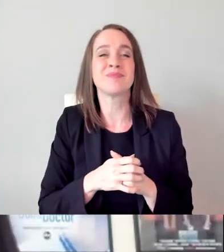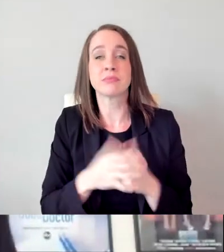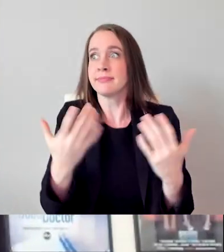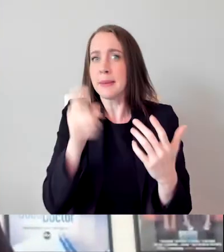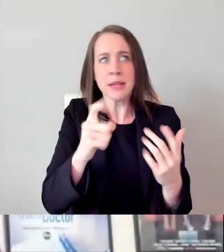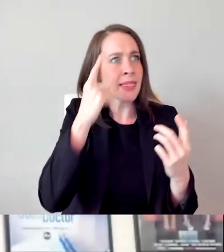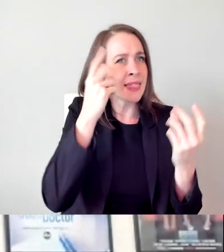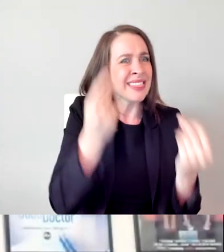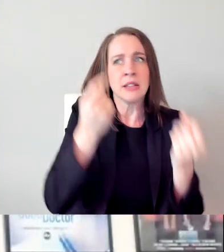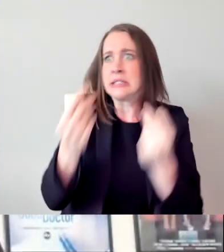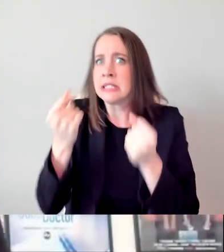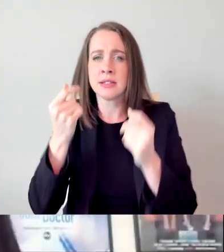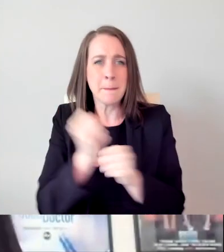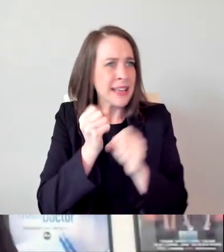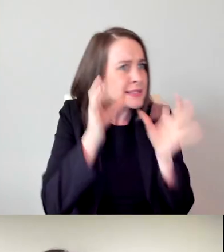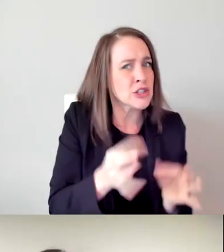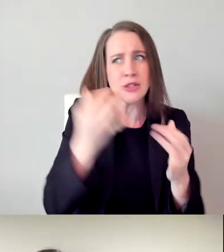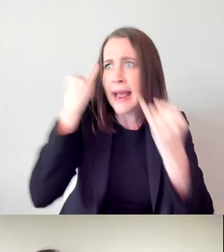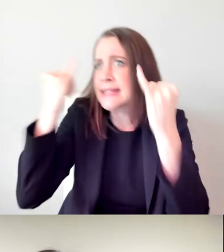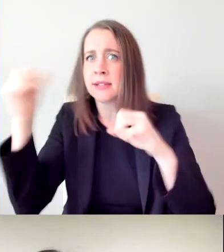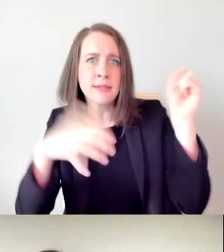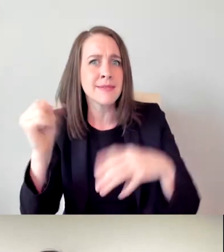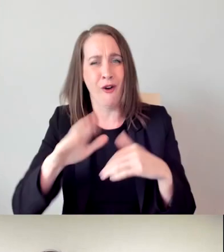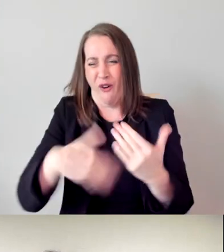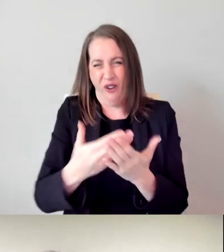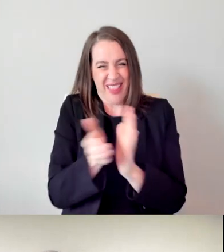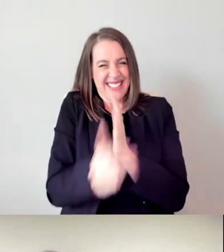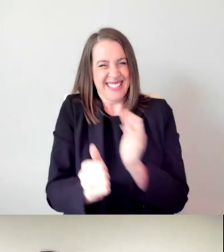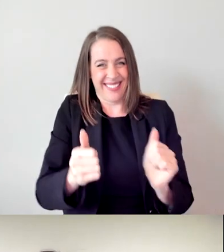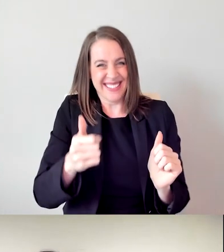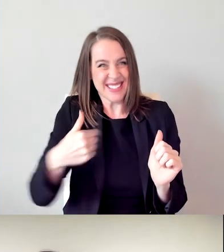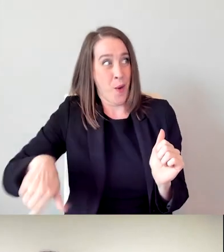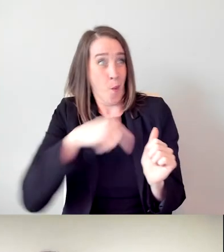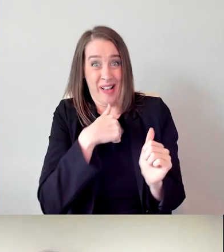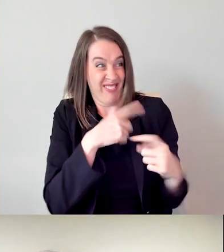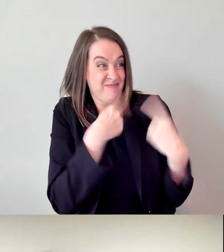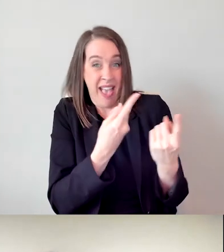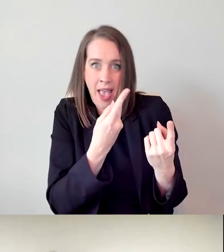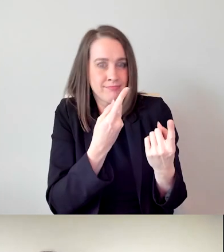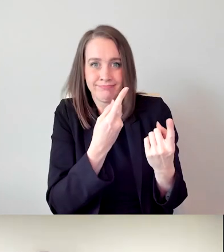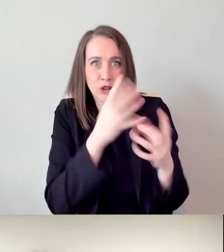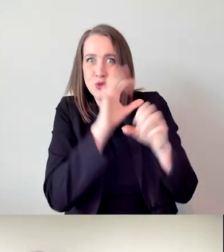and come up with ideas and all the good stuff that we are-- we've been essentially doing our whole lives.